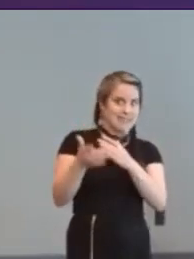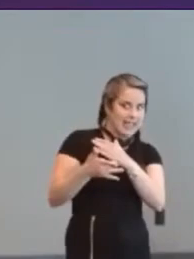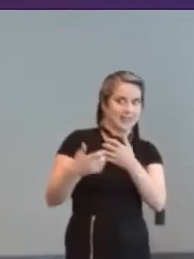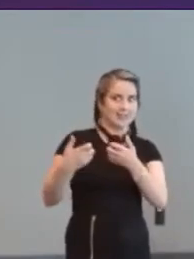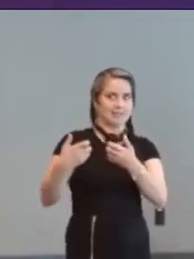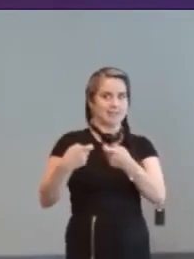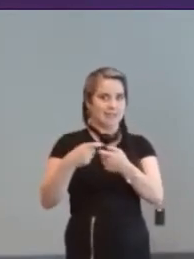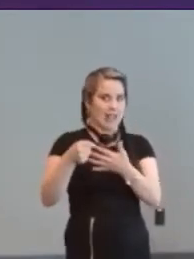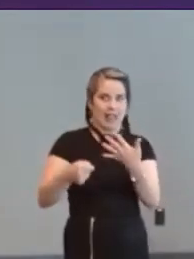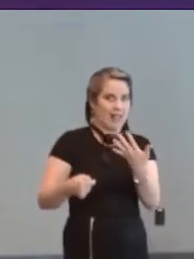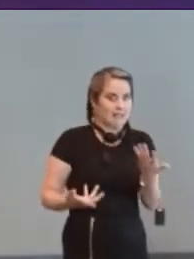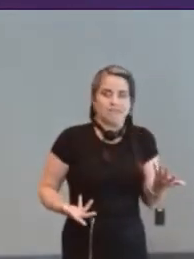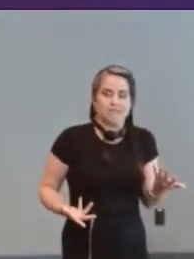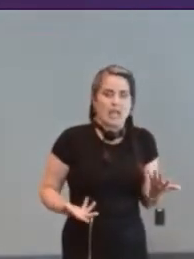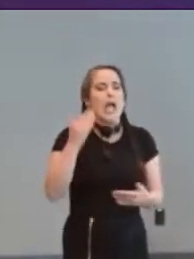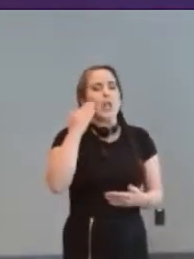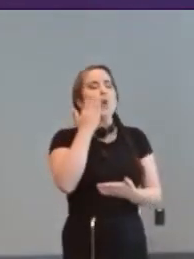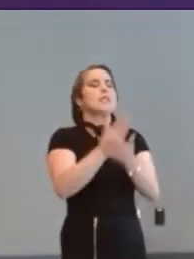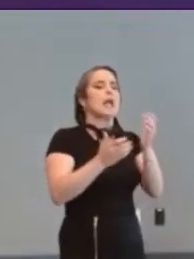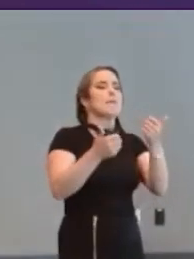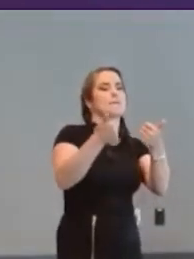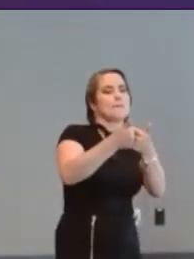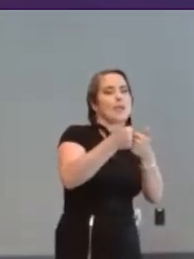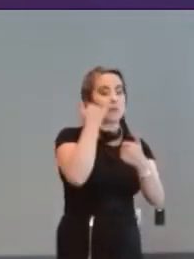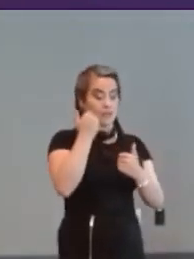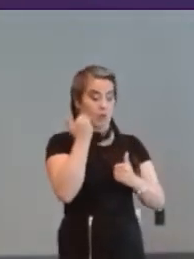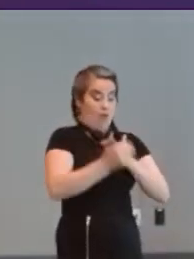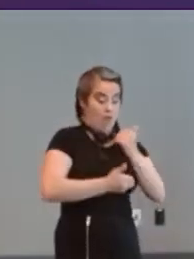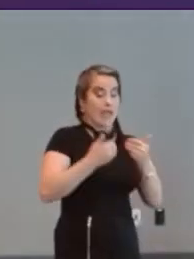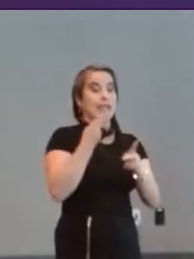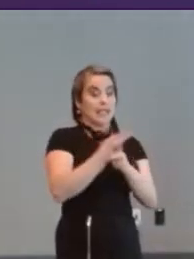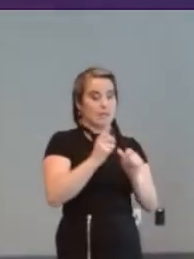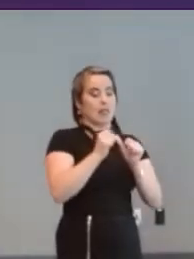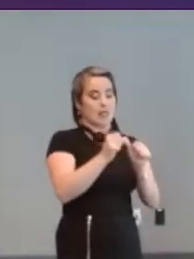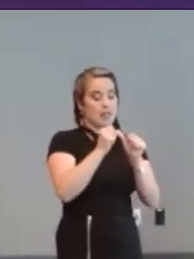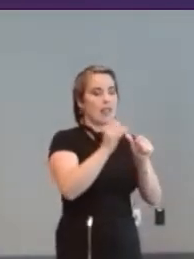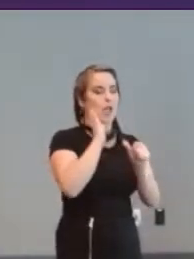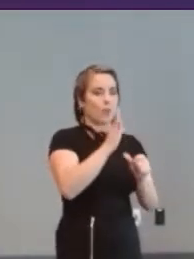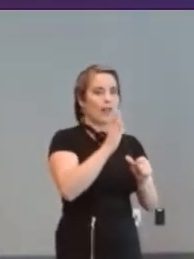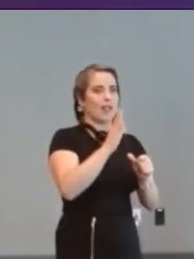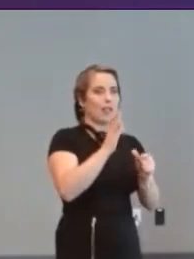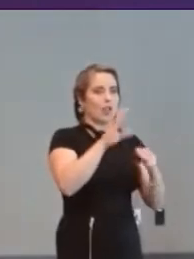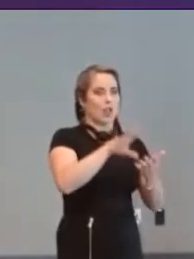adapt to the more you fail the more it you know rubber banding and so on uh some people